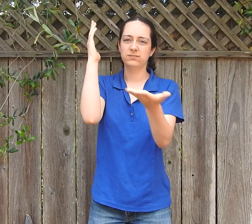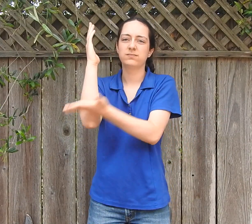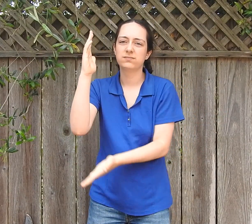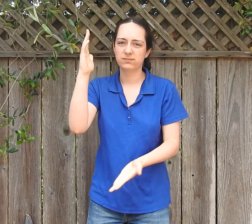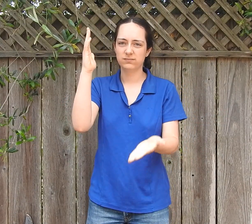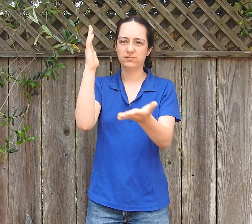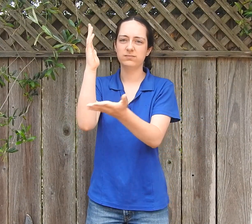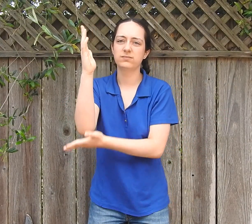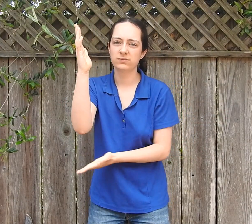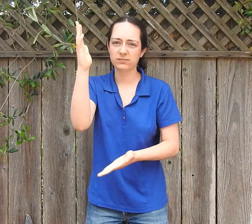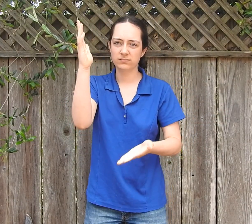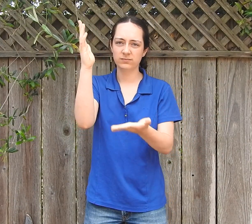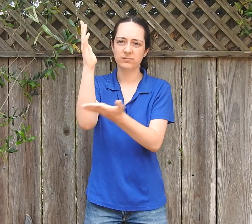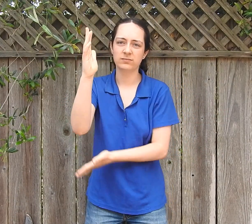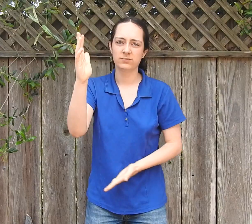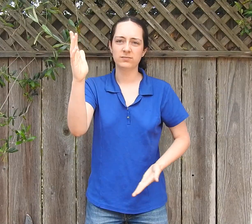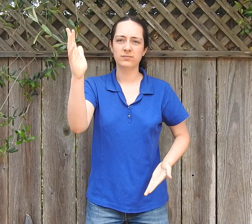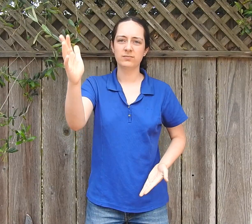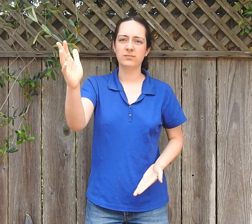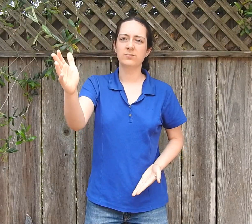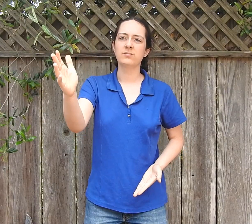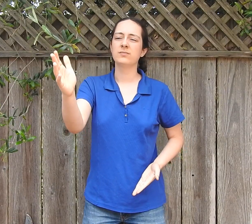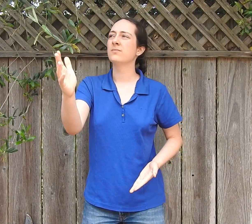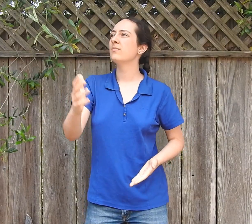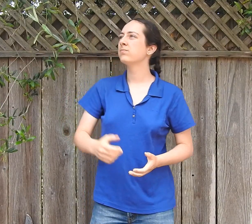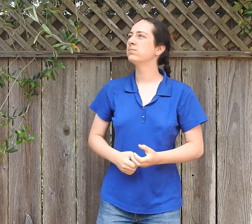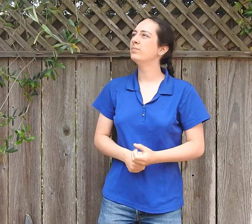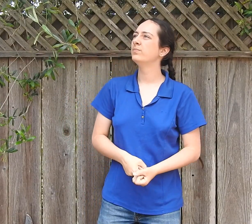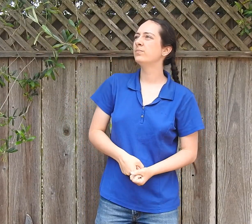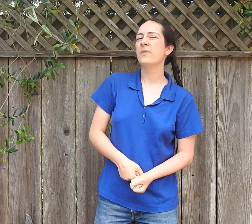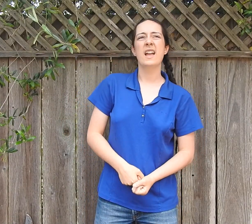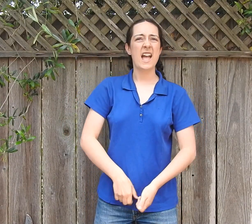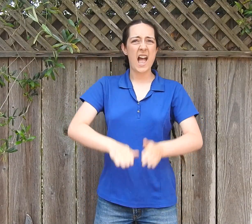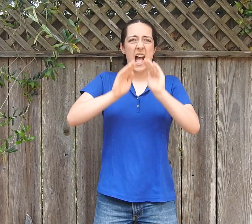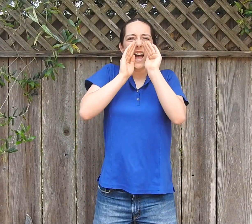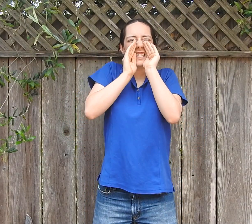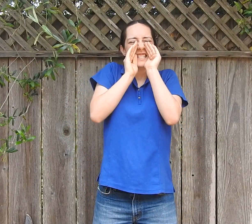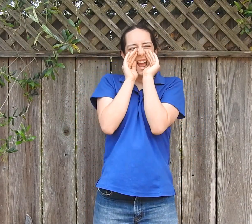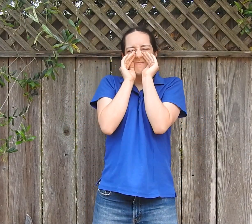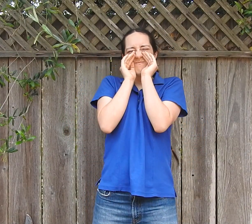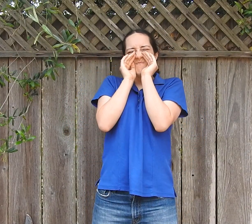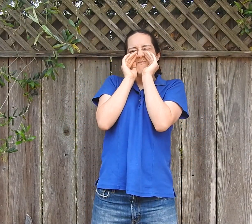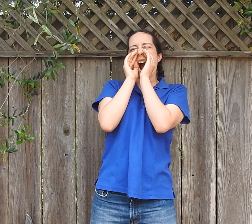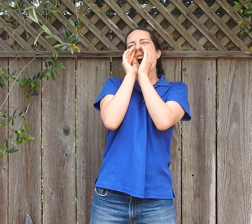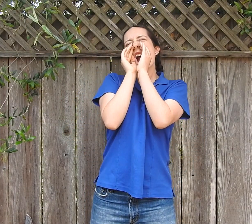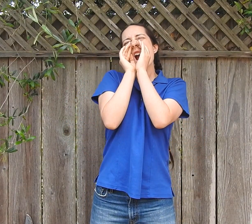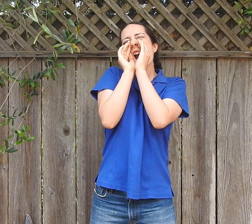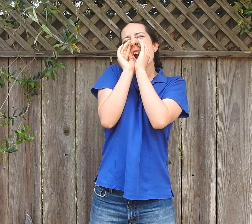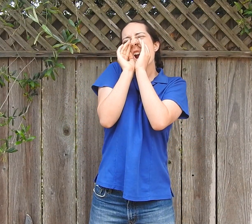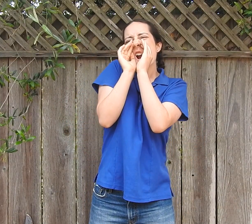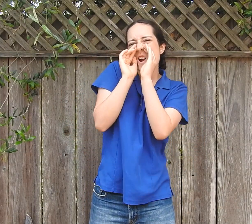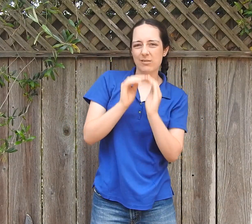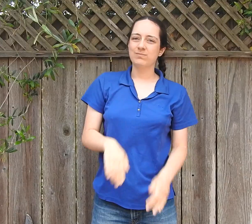Chop, chop, chop…the tree begins to lean. He yells, "Timber!"